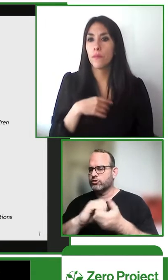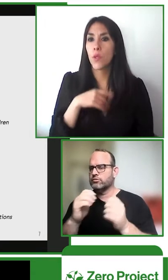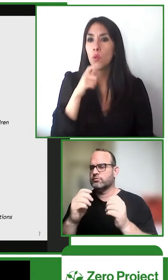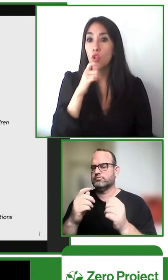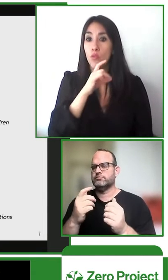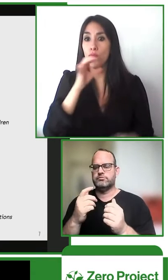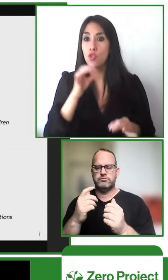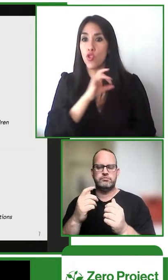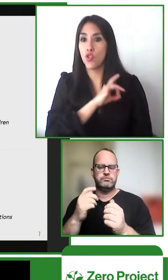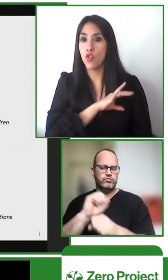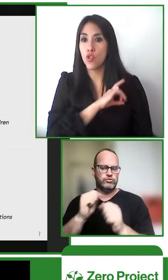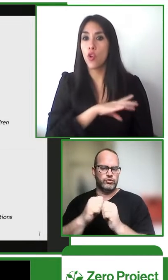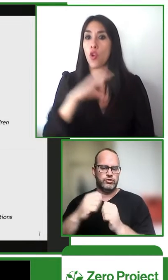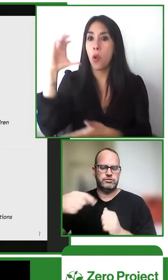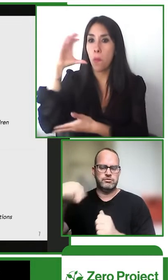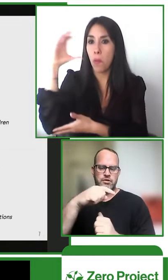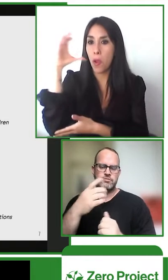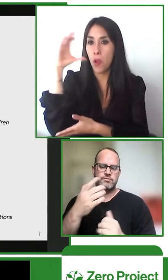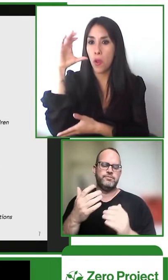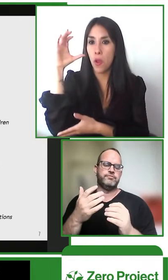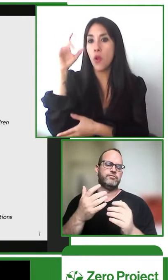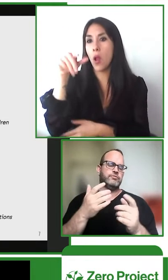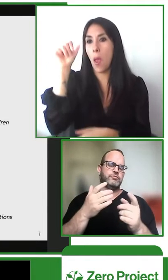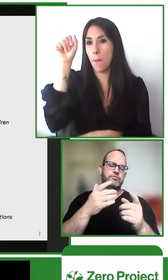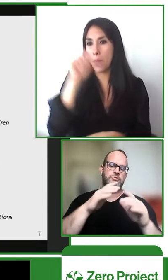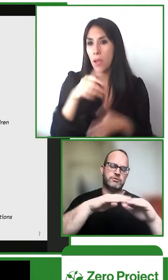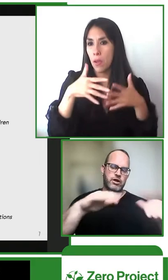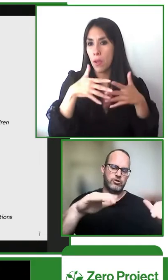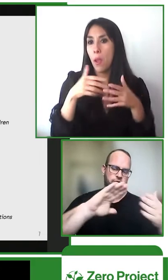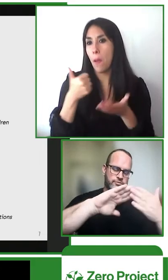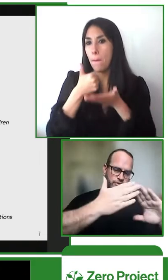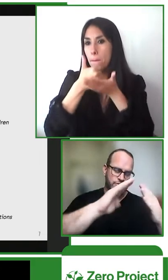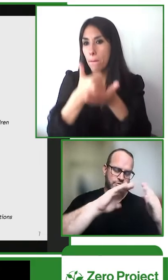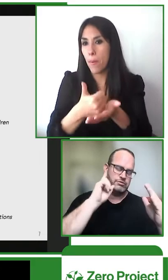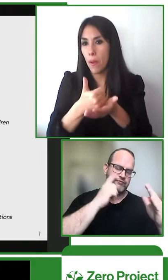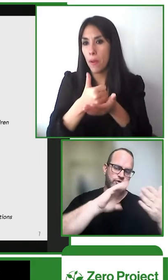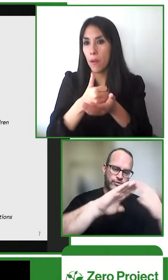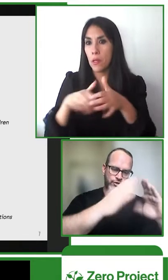we want to learn how to partner in these countries in order to spread